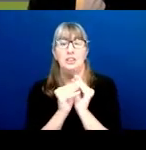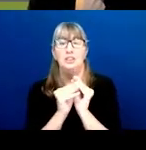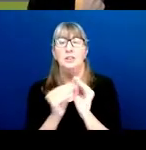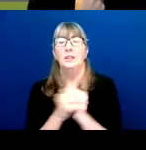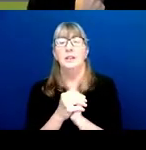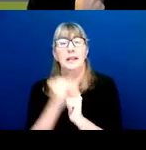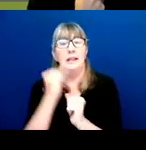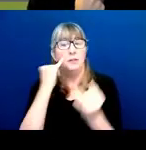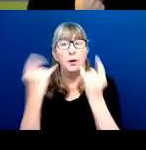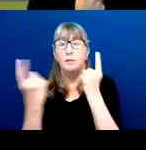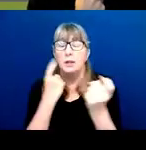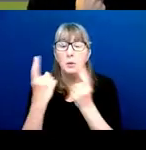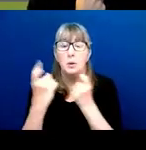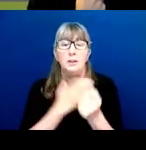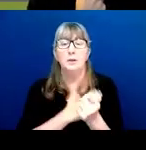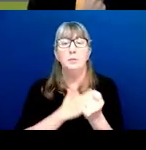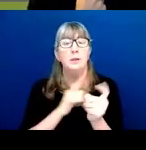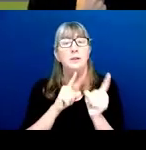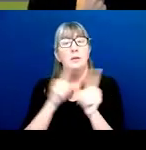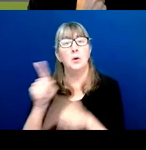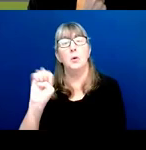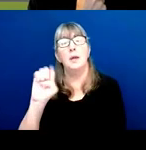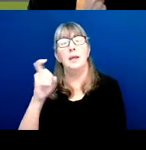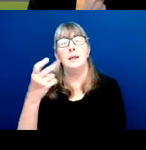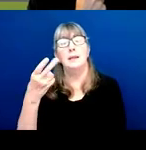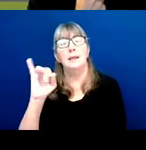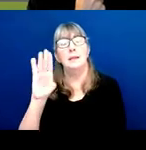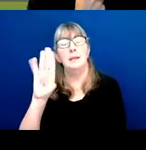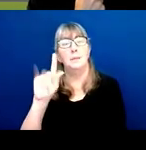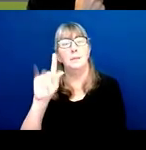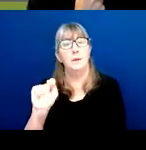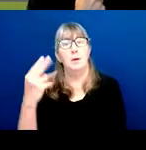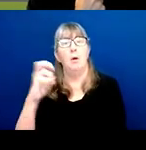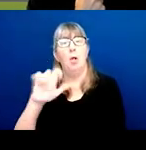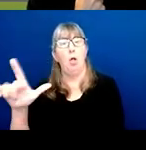please visit the exhibit hall booths. If you have specific questions for yourself,